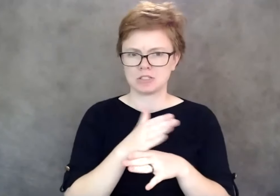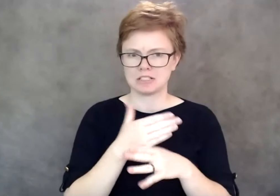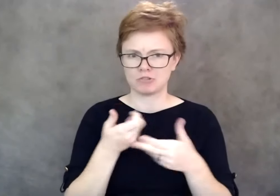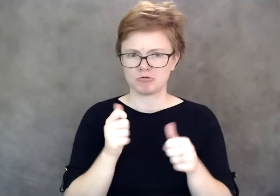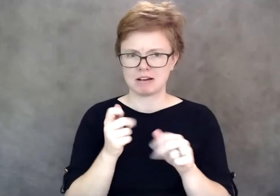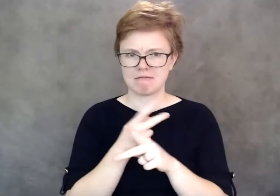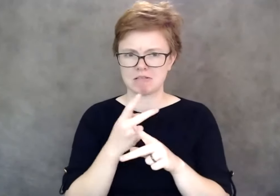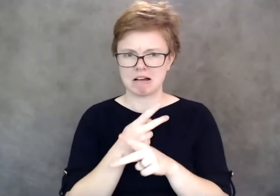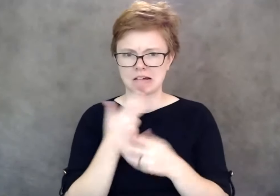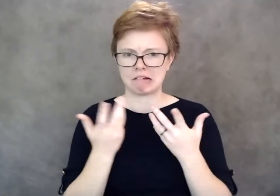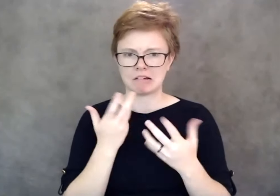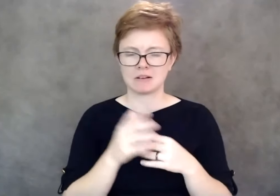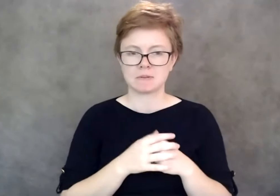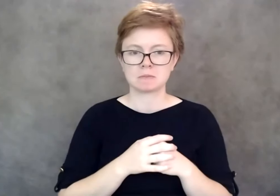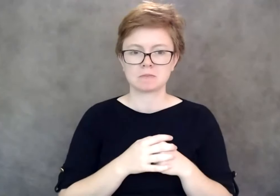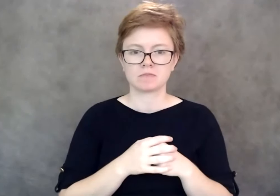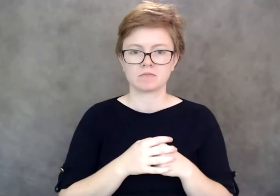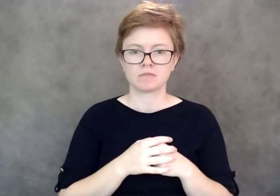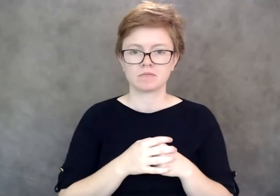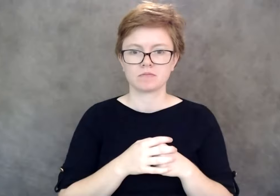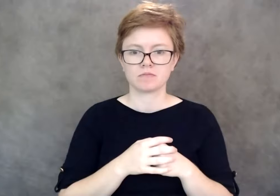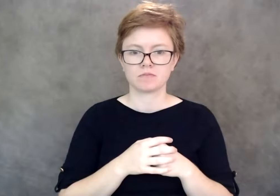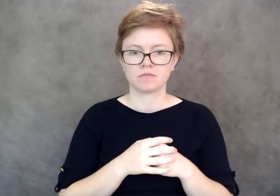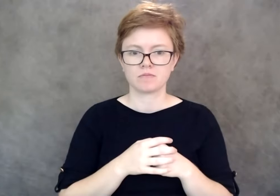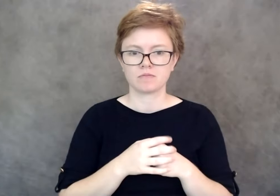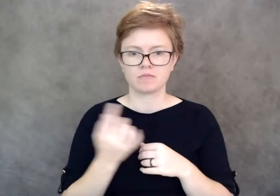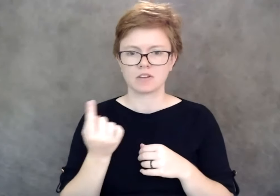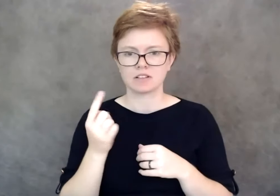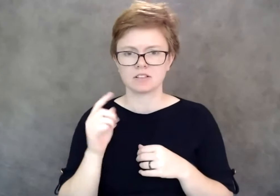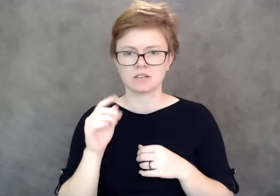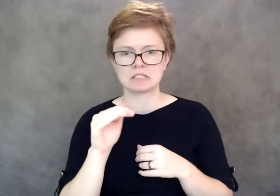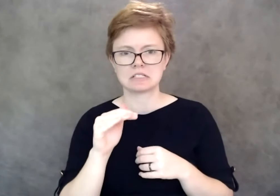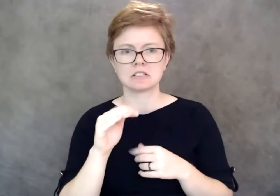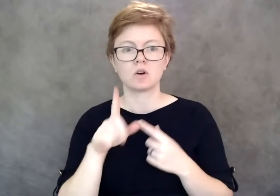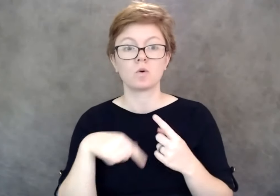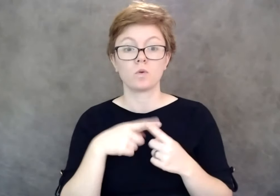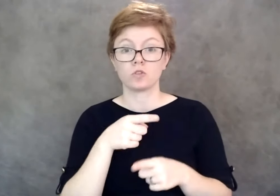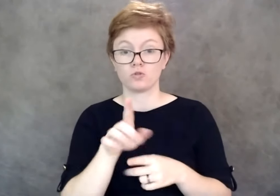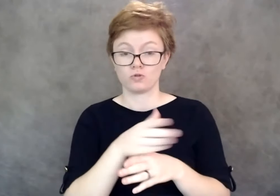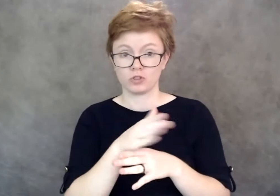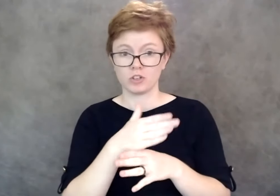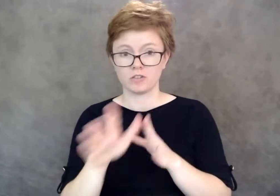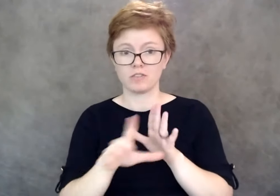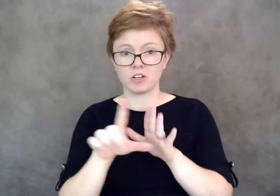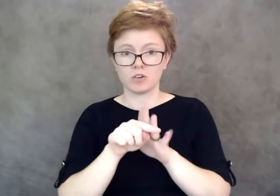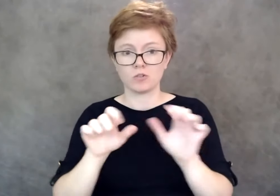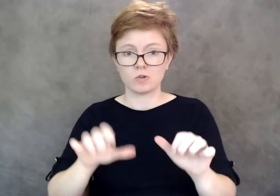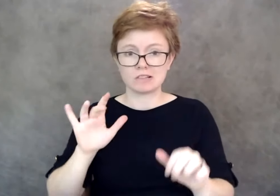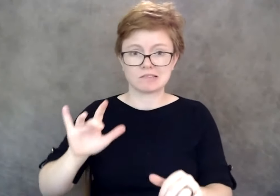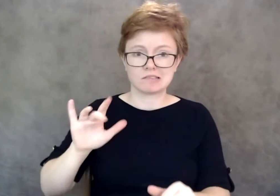Yes, there's a setting when you go to share a video where it'll, there's a box that you can click that says